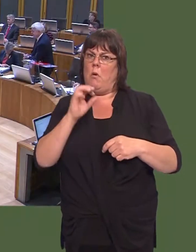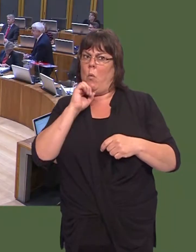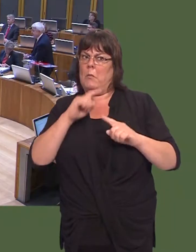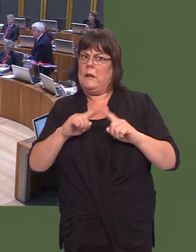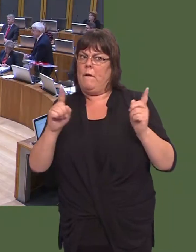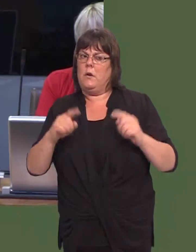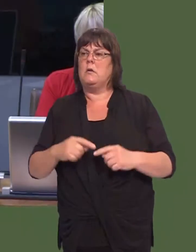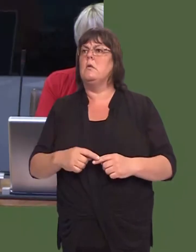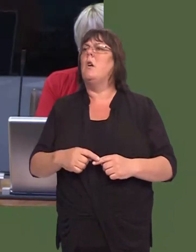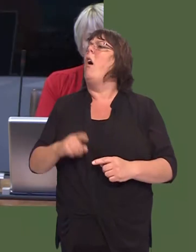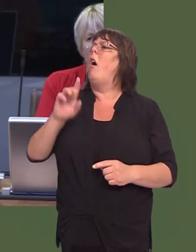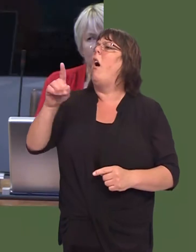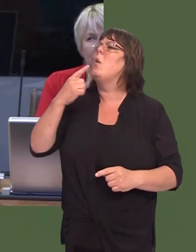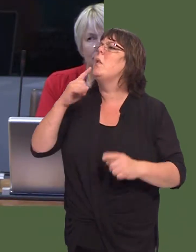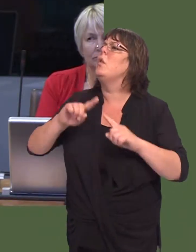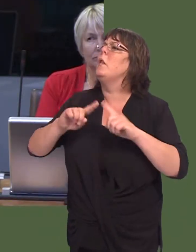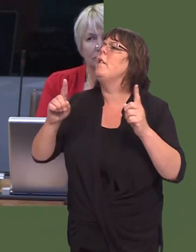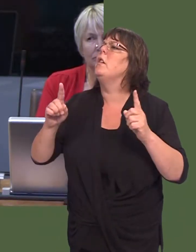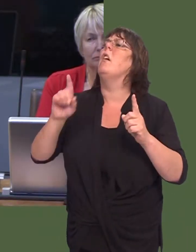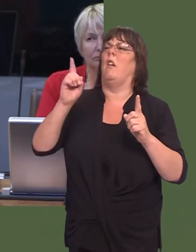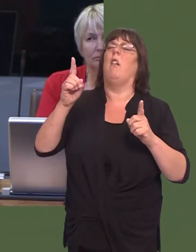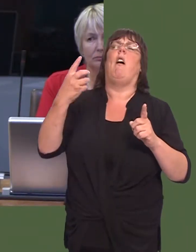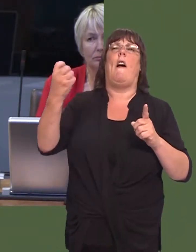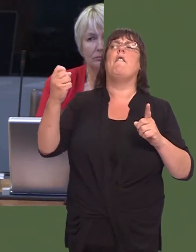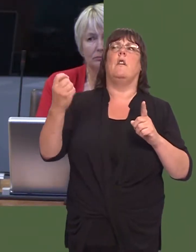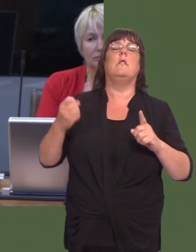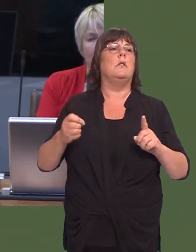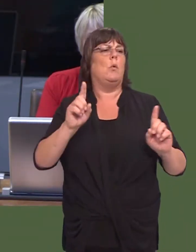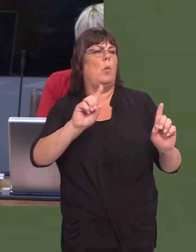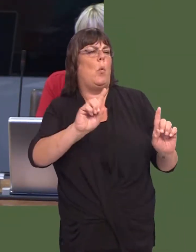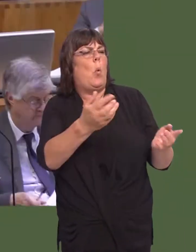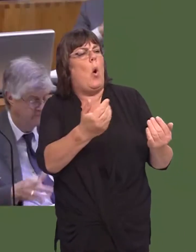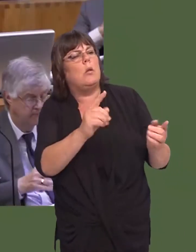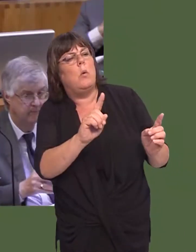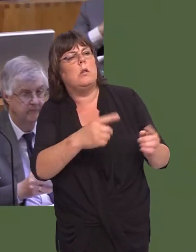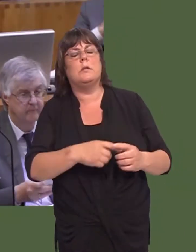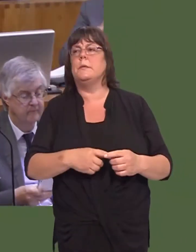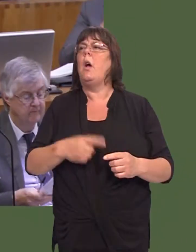First Minister, there are differences in the two manifestos, but Iíll come back to that shortly.